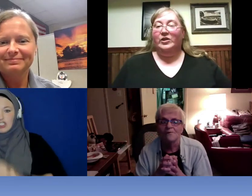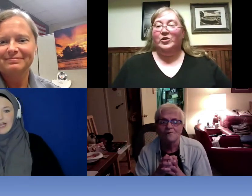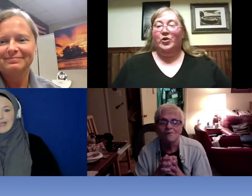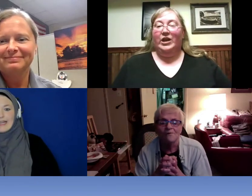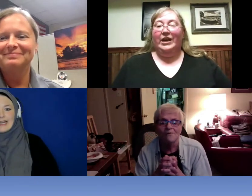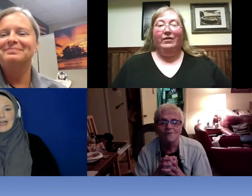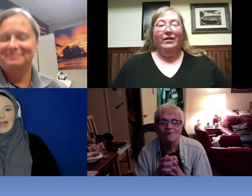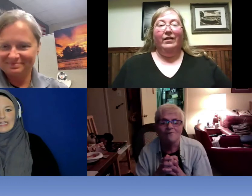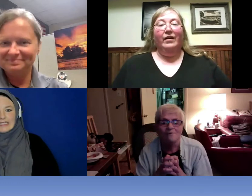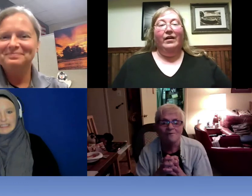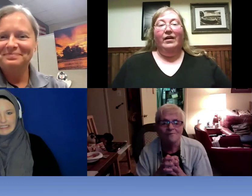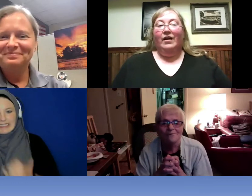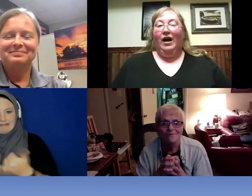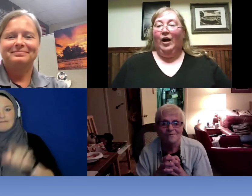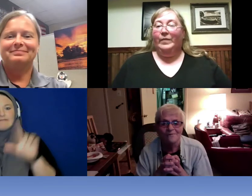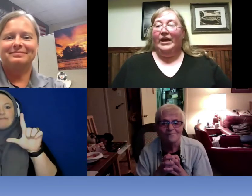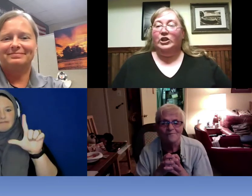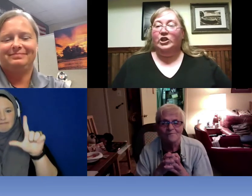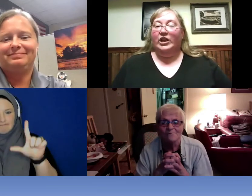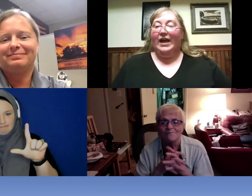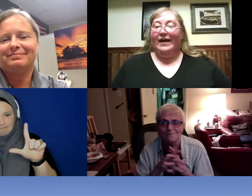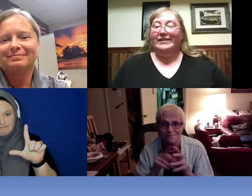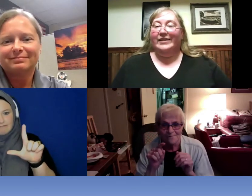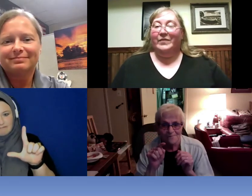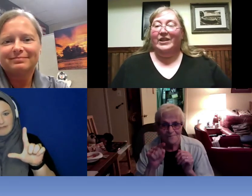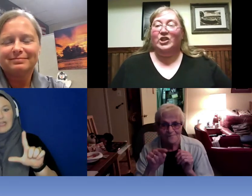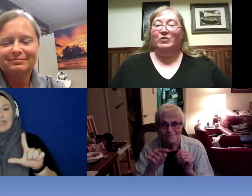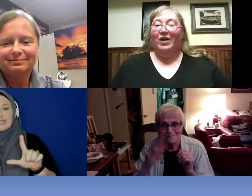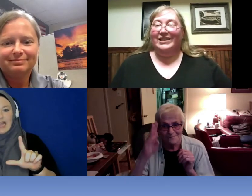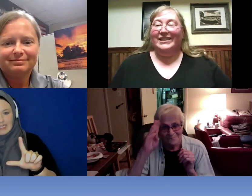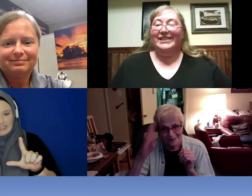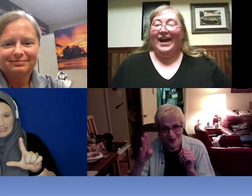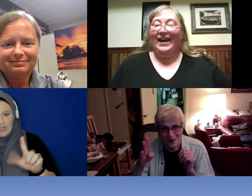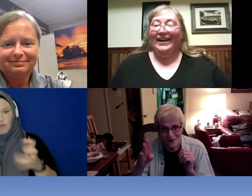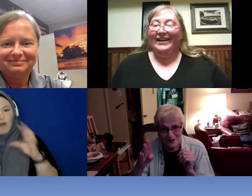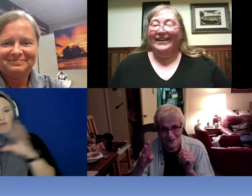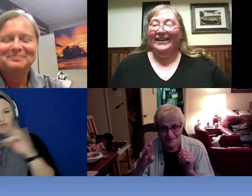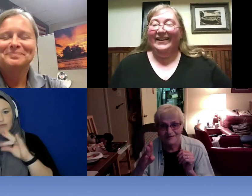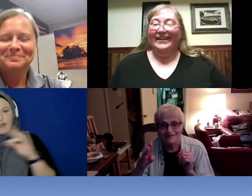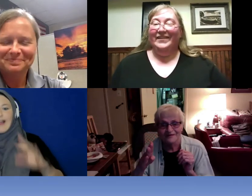screen here. And she has something that she wants to say . >> Hello